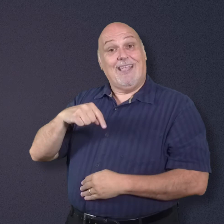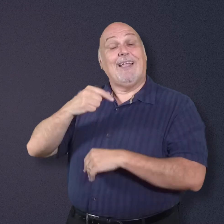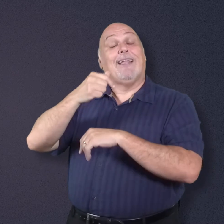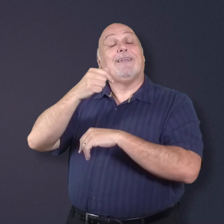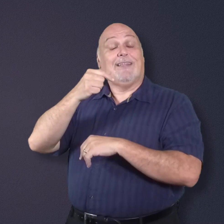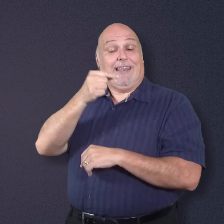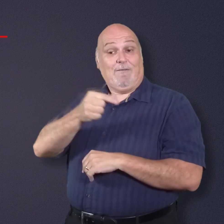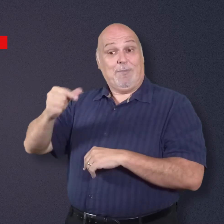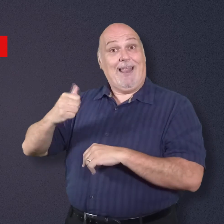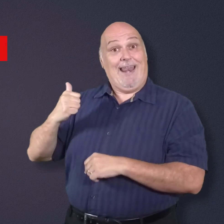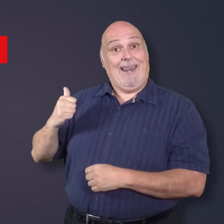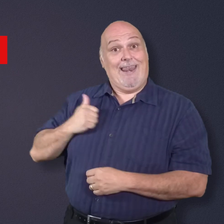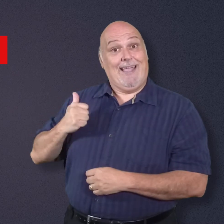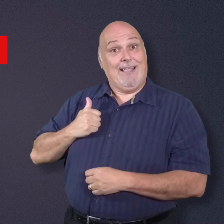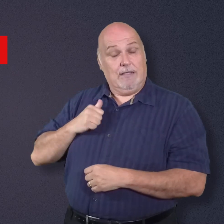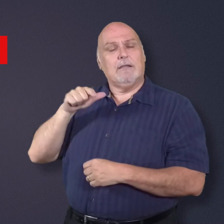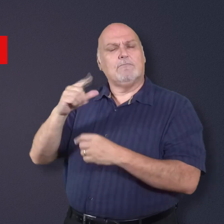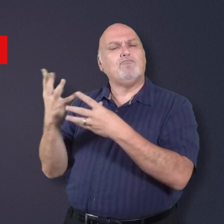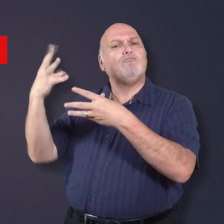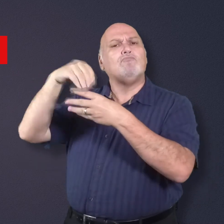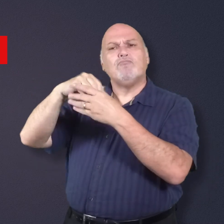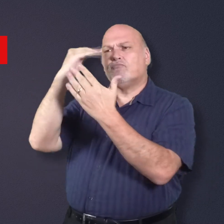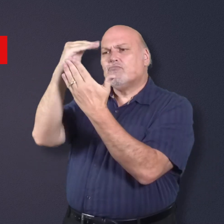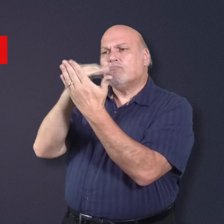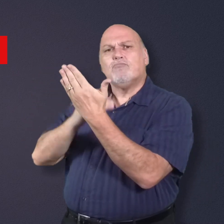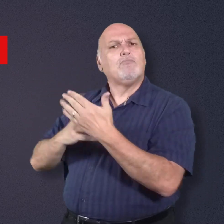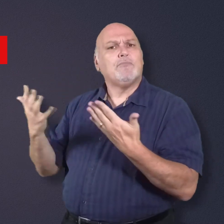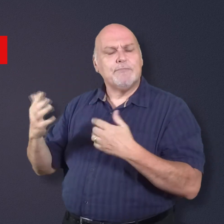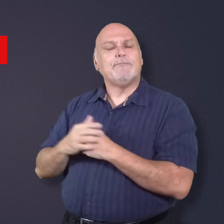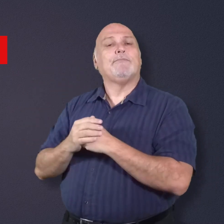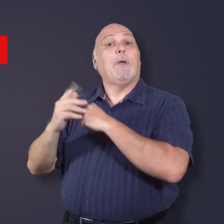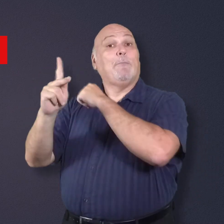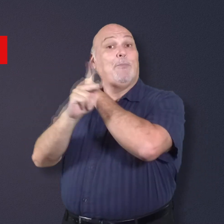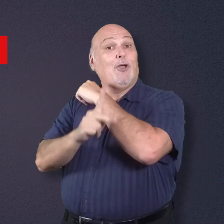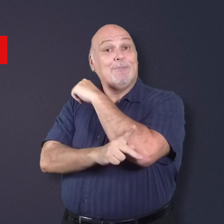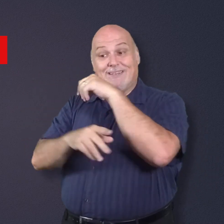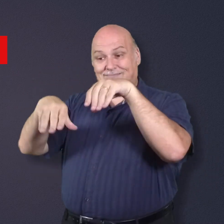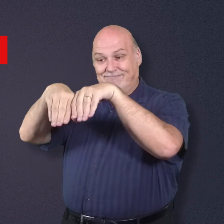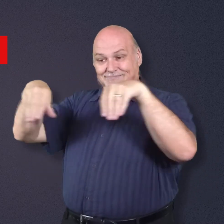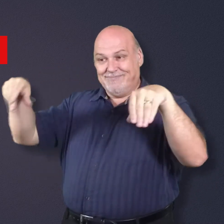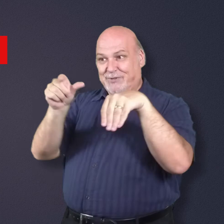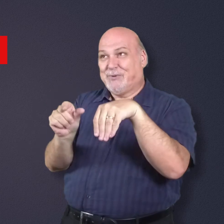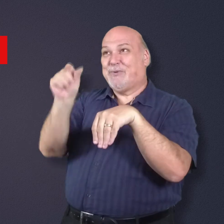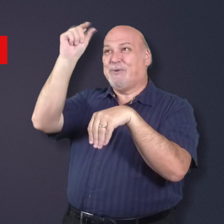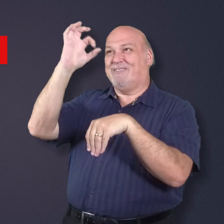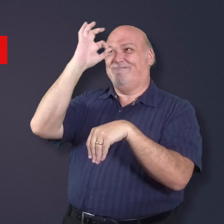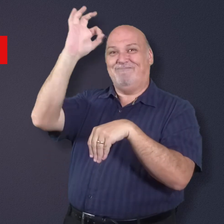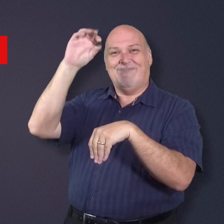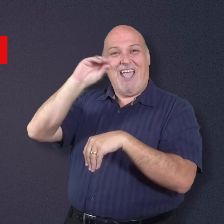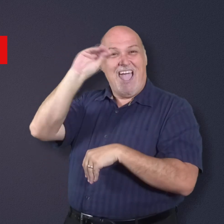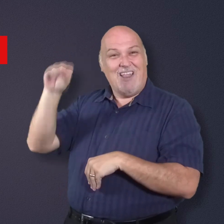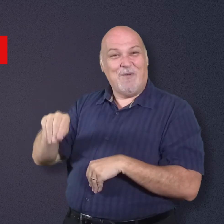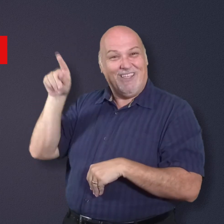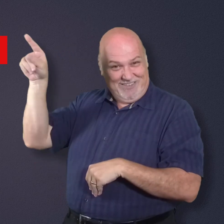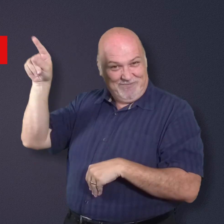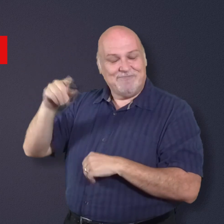The Canadian government includes: Parliament, which is located in Ottawa,